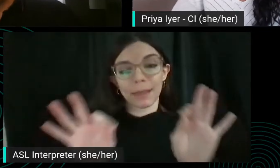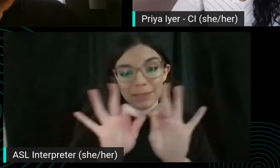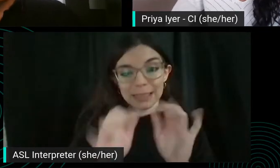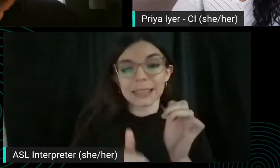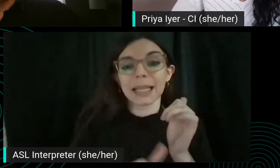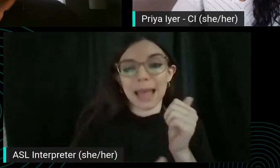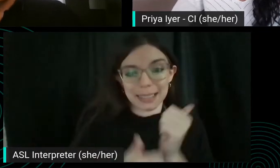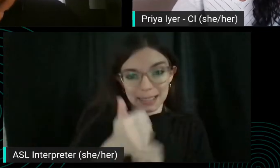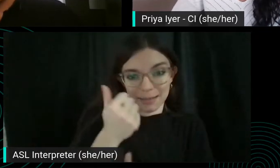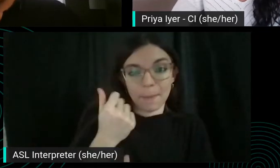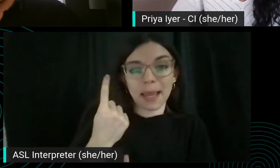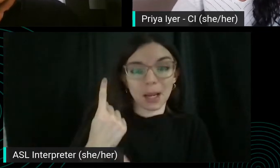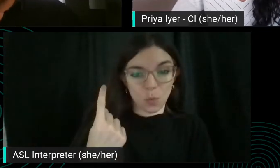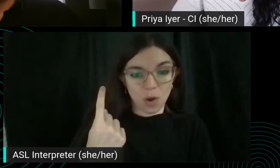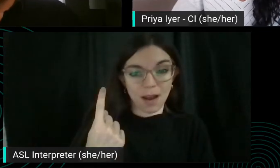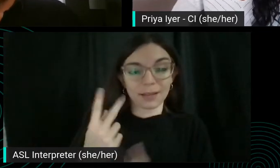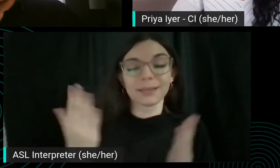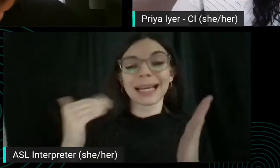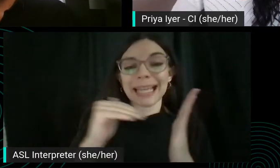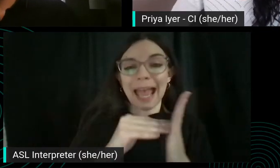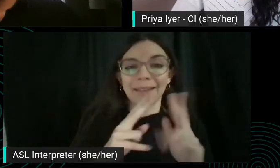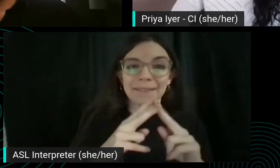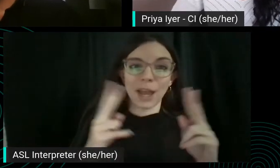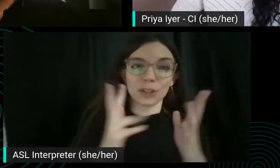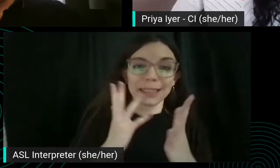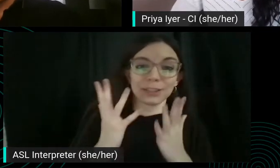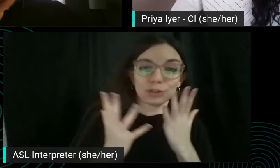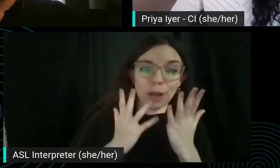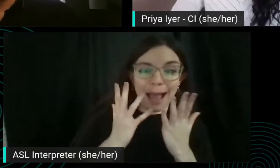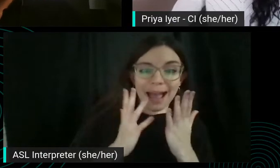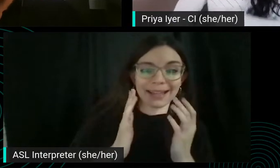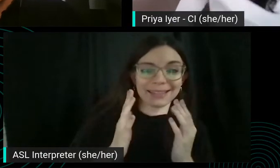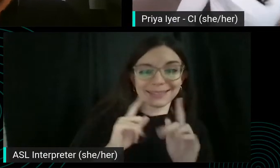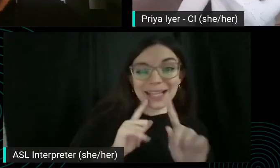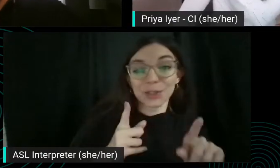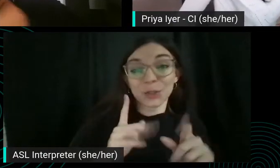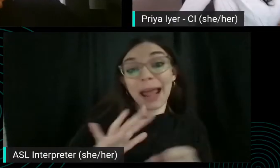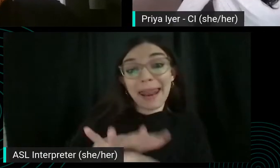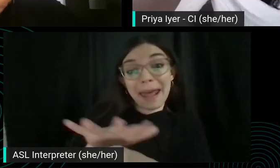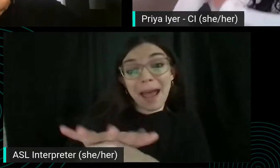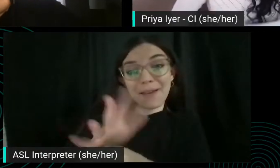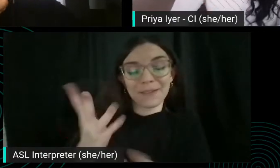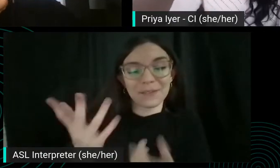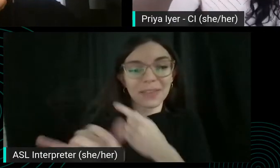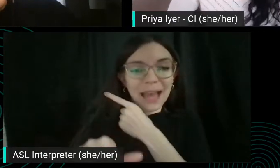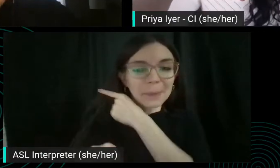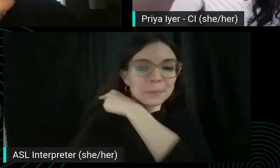This is like such a Coy answer of like enough, but it's like, like,